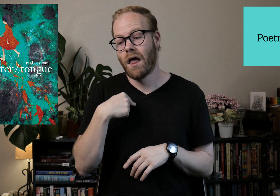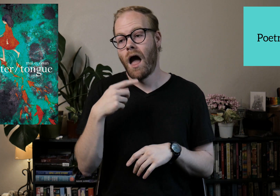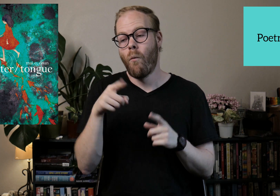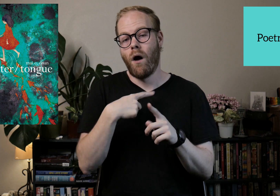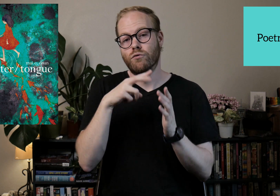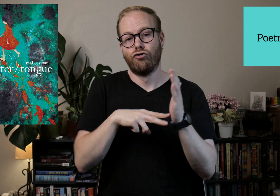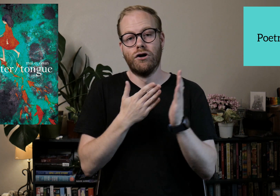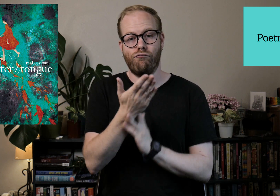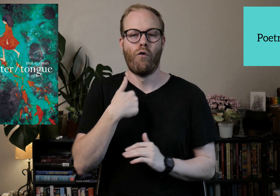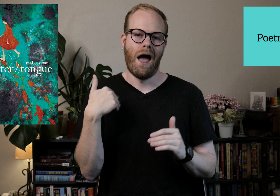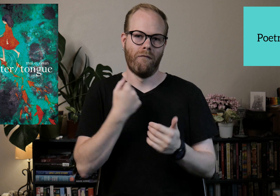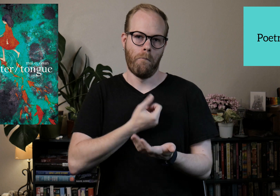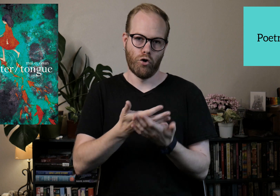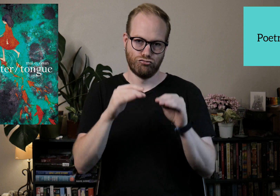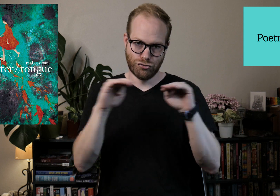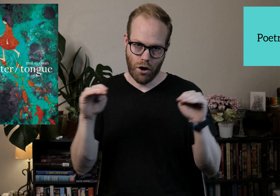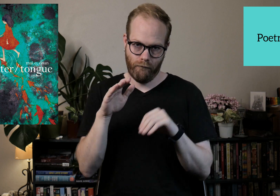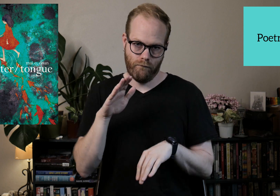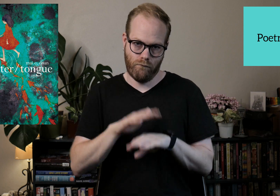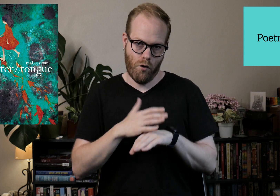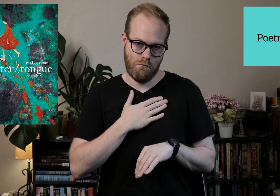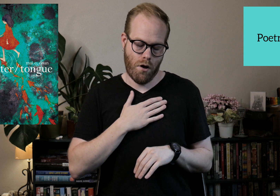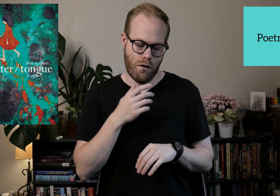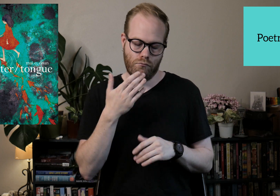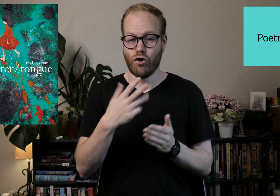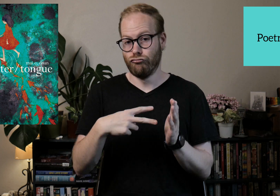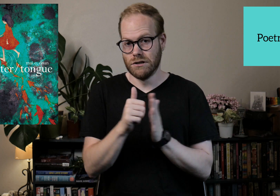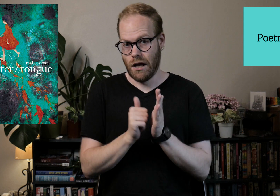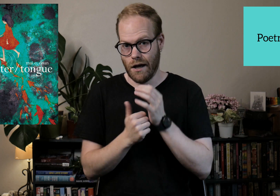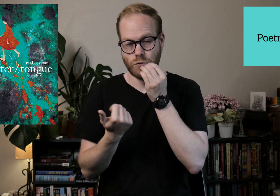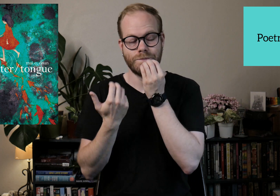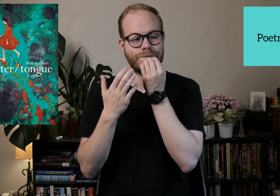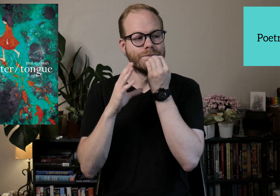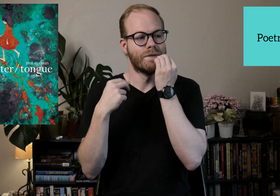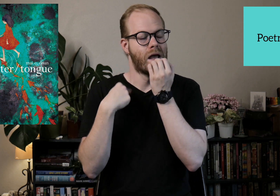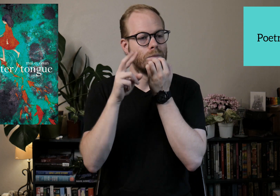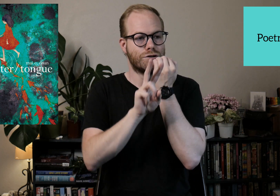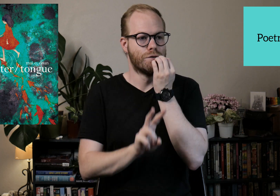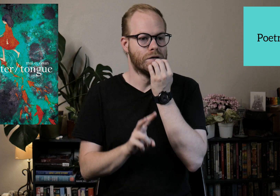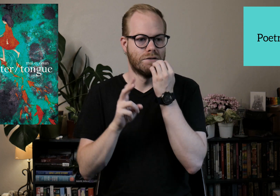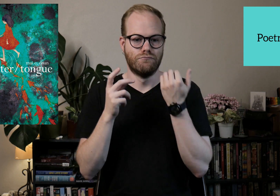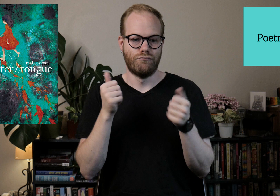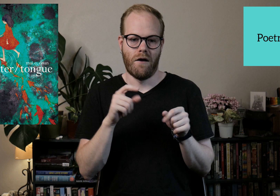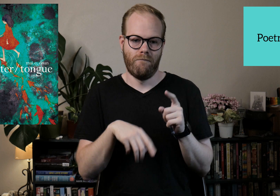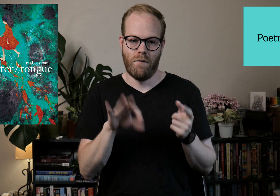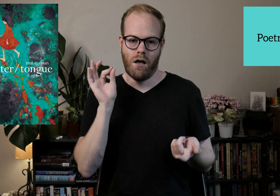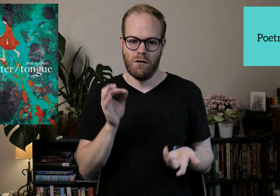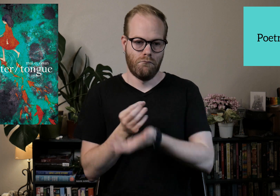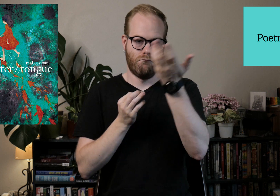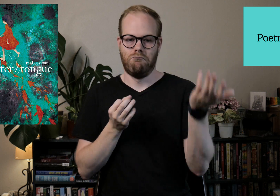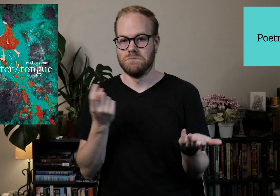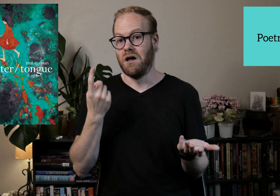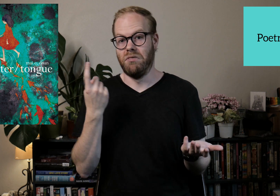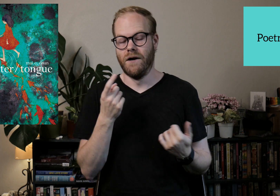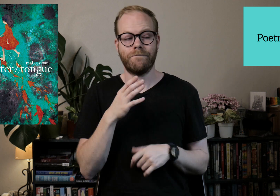When I was looking through, I have a shelf on my GoodReads account, and I was looking, trying to find something.